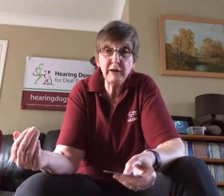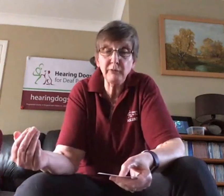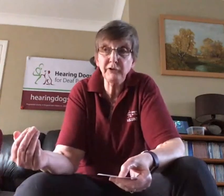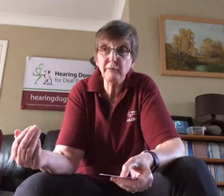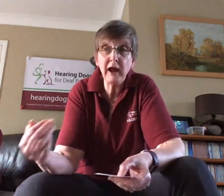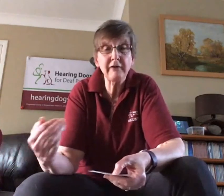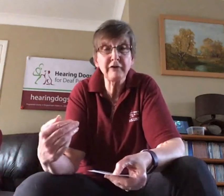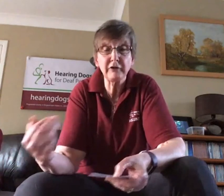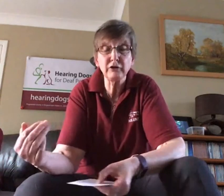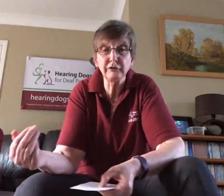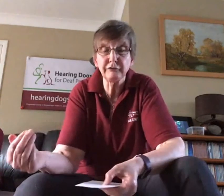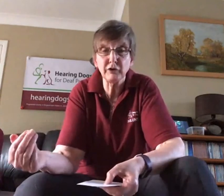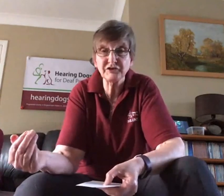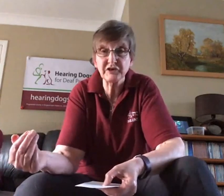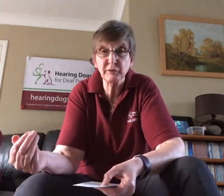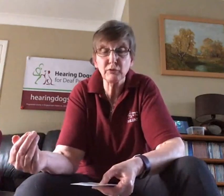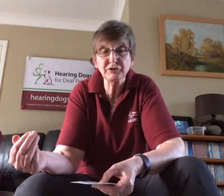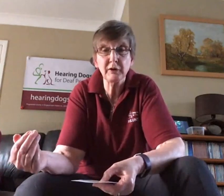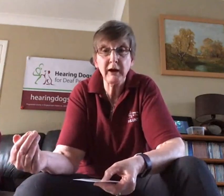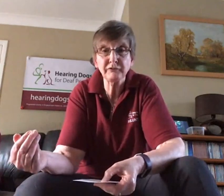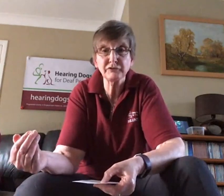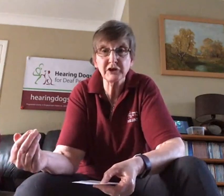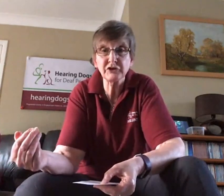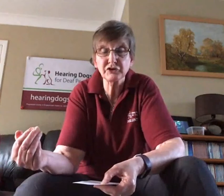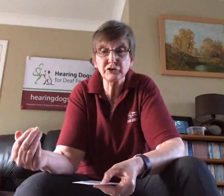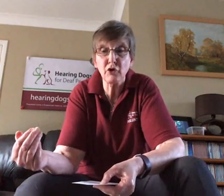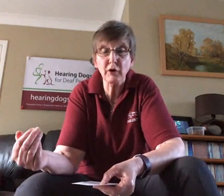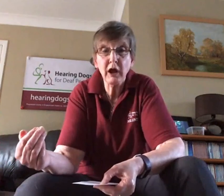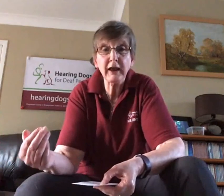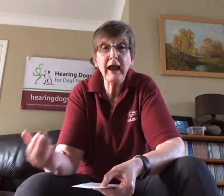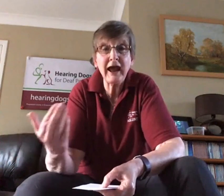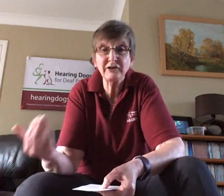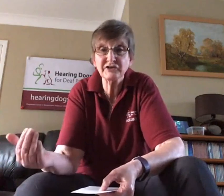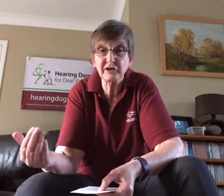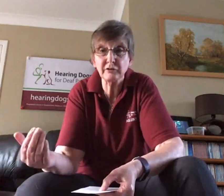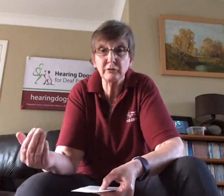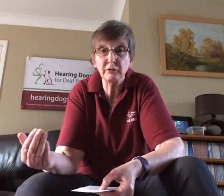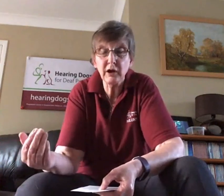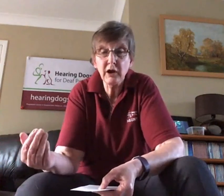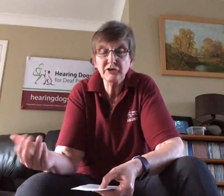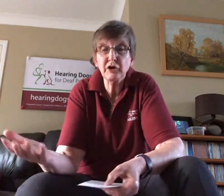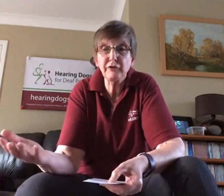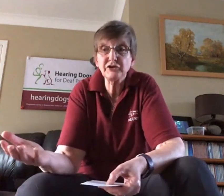don't have very good voices we also have to teach the dog like a hand signal so for instance